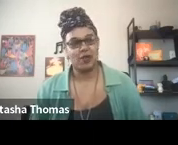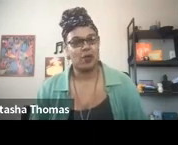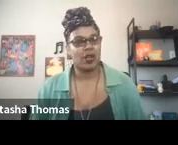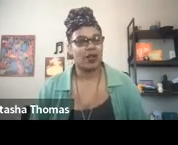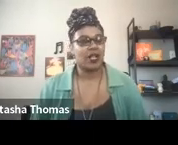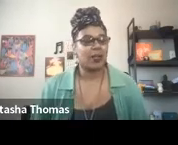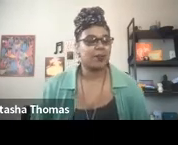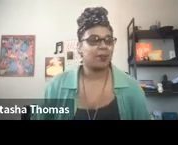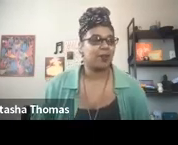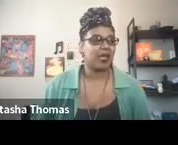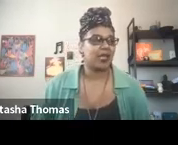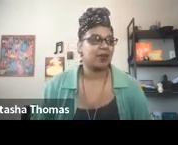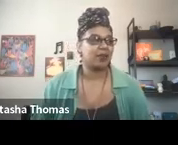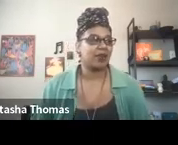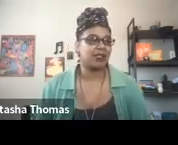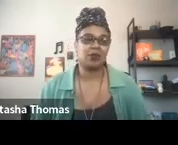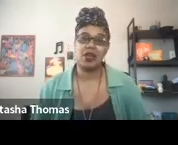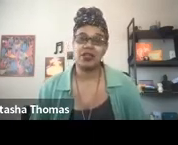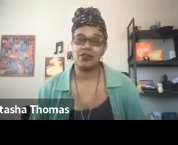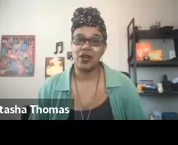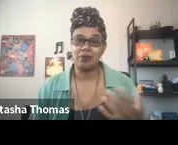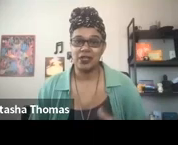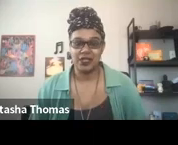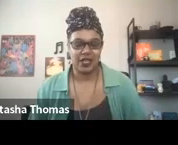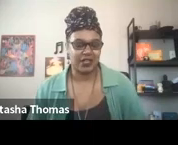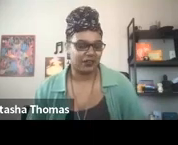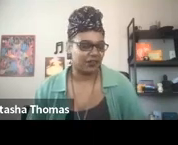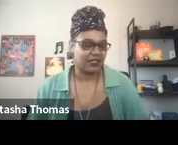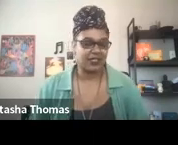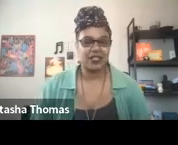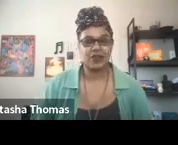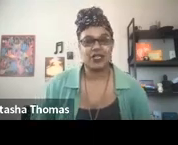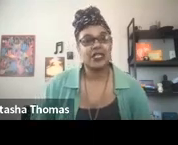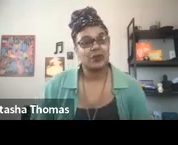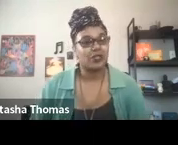where my parents immigrated from the island of St. Vincent and the Grenadines,